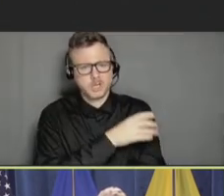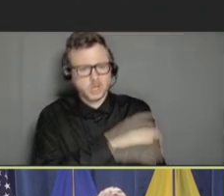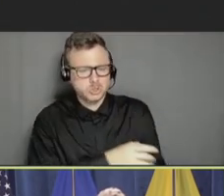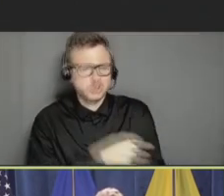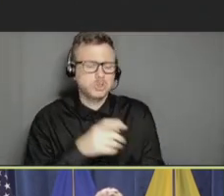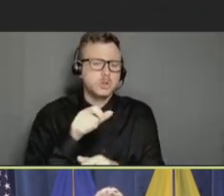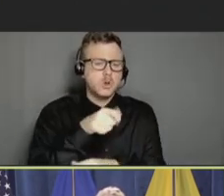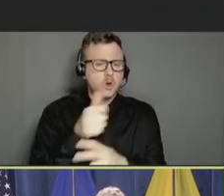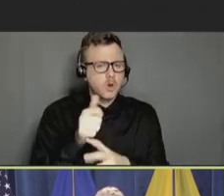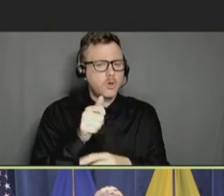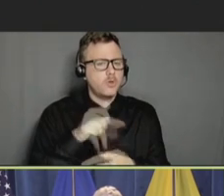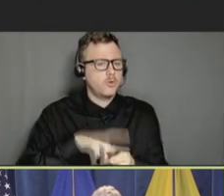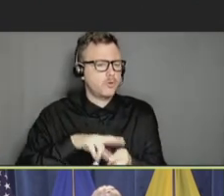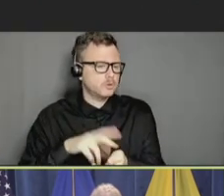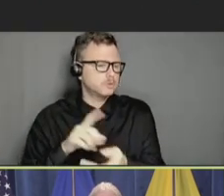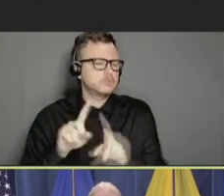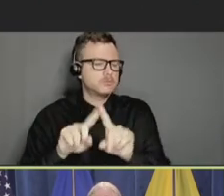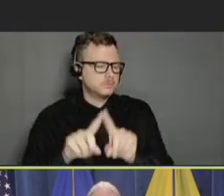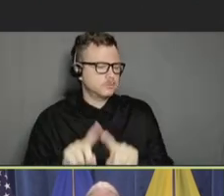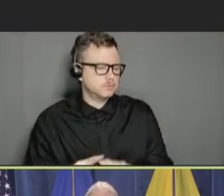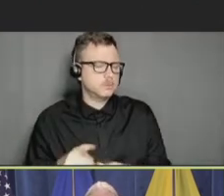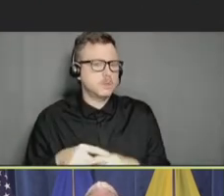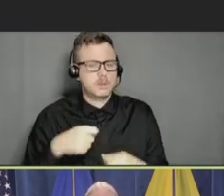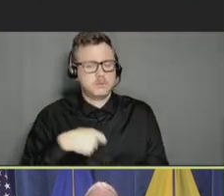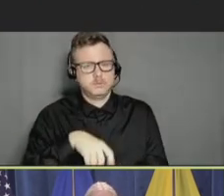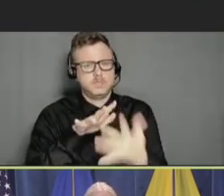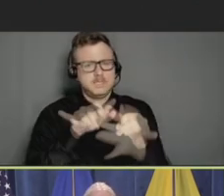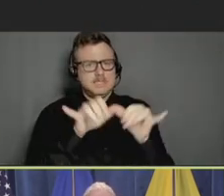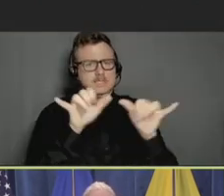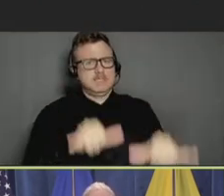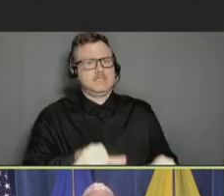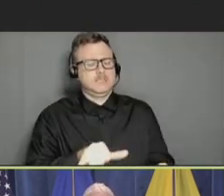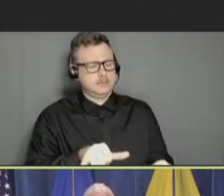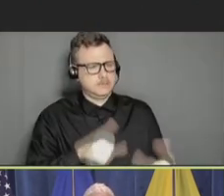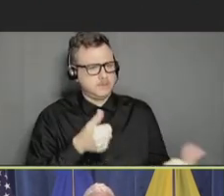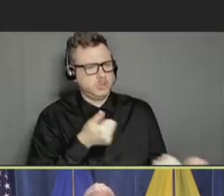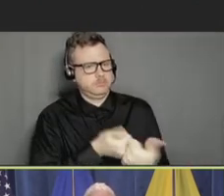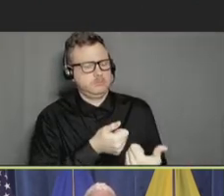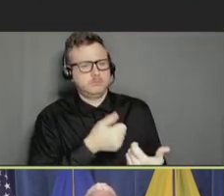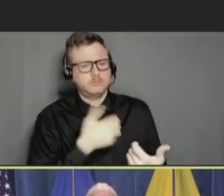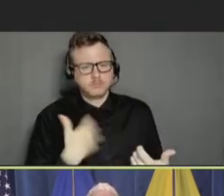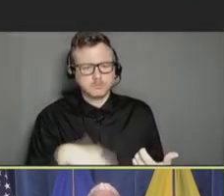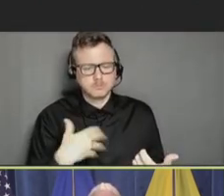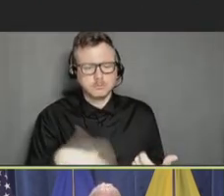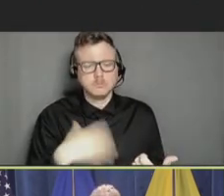have long faced systemic challenges, and those were worsened and exacerbated during the COVID-19